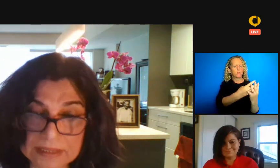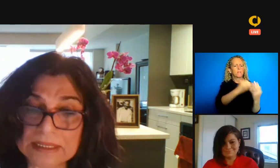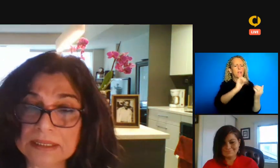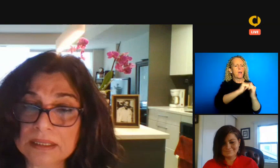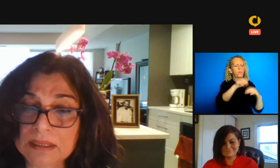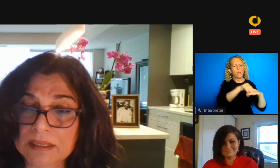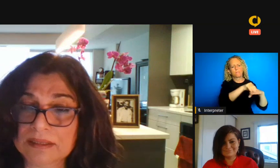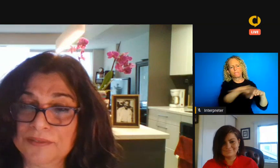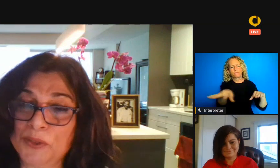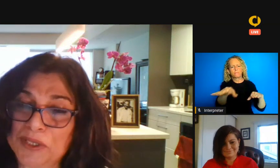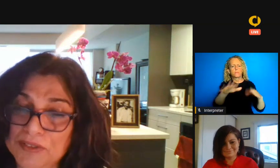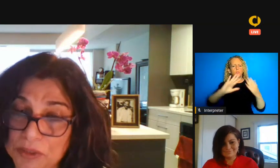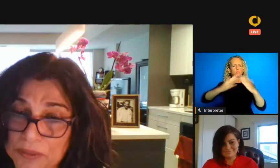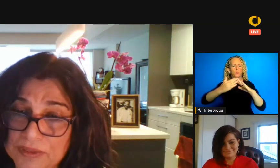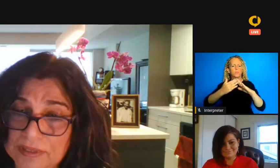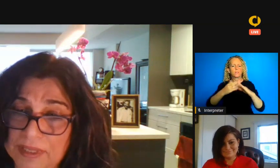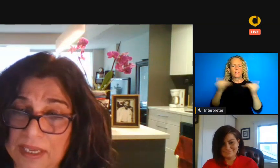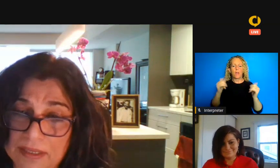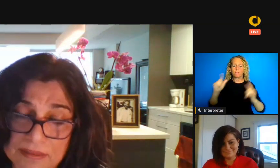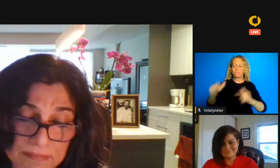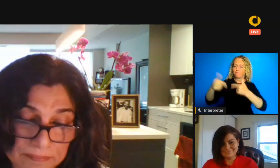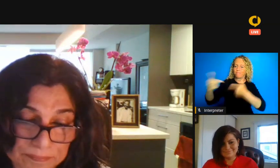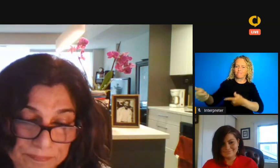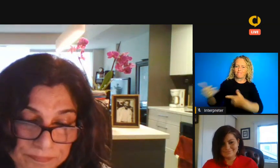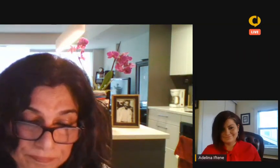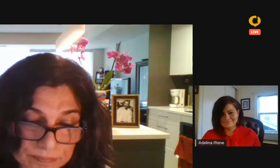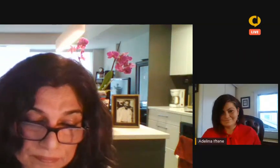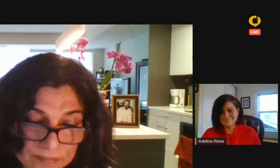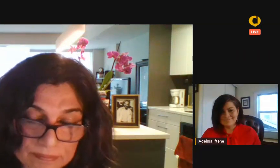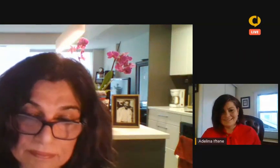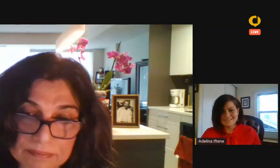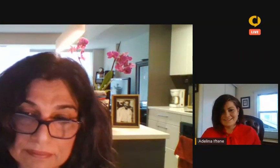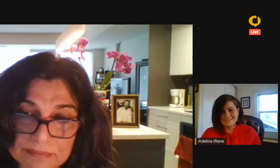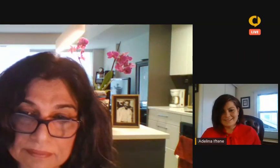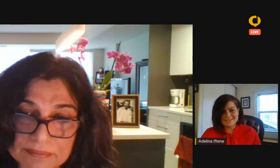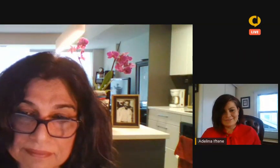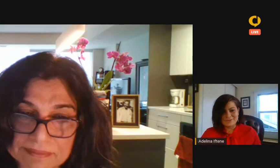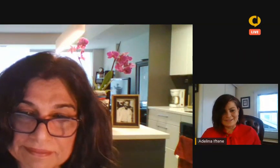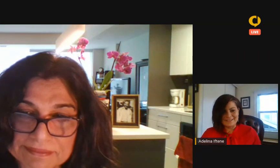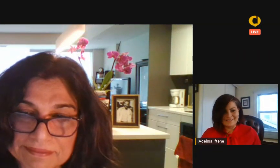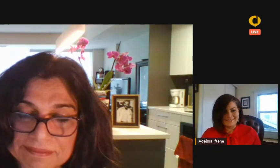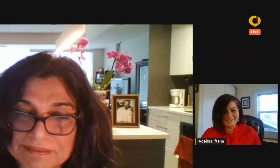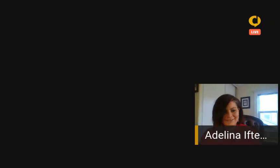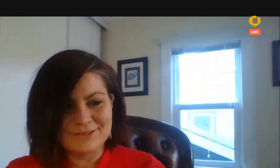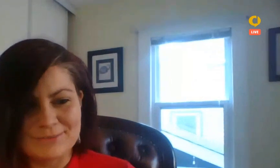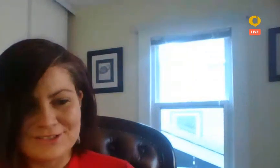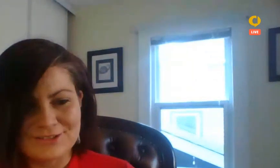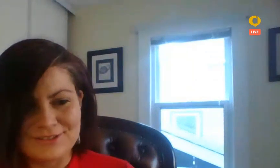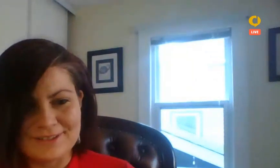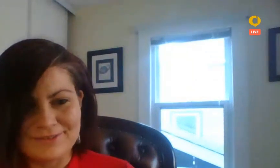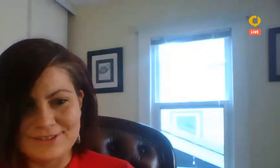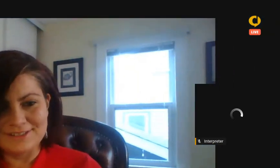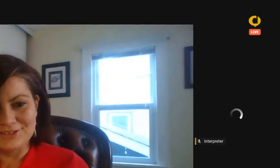Adelina the floor is yours. Hi everyone and thank you so much Theresa for the